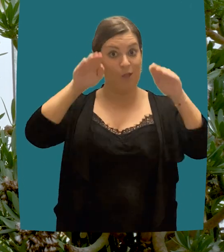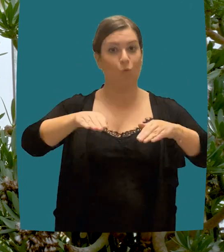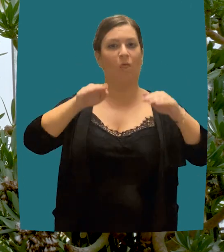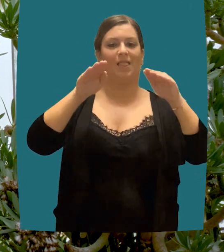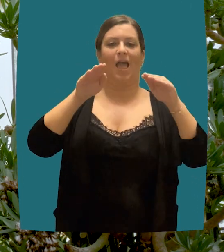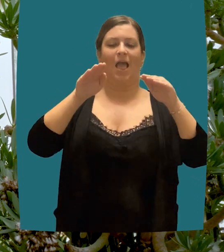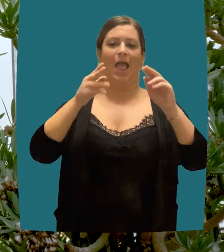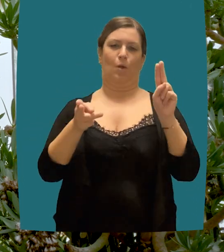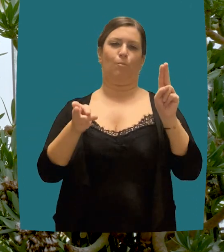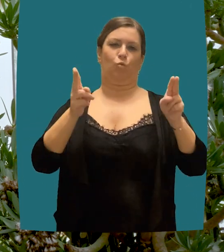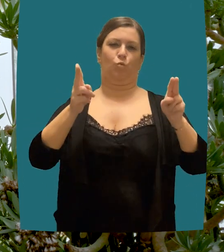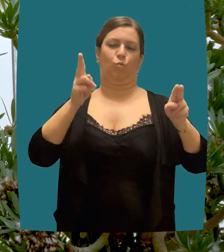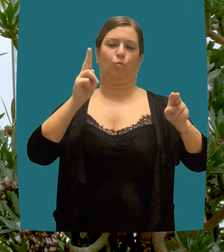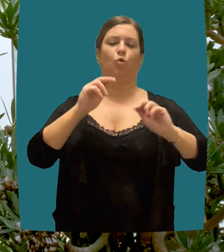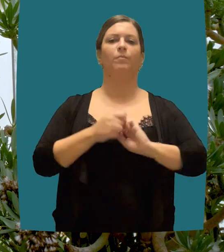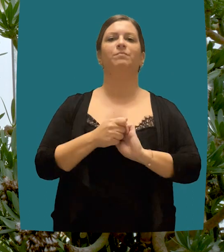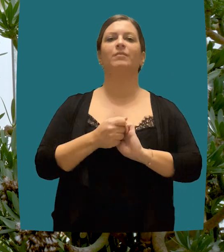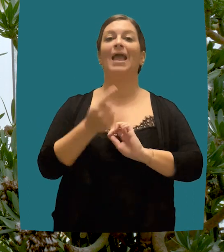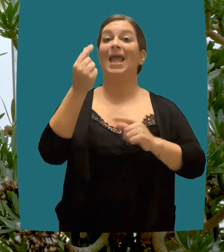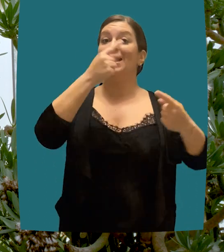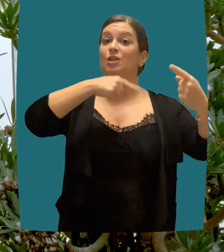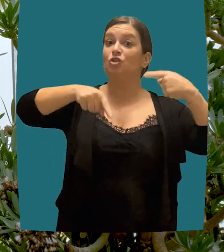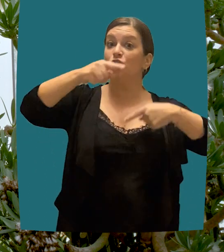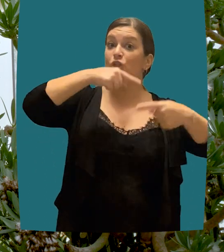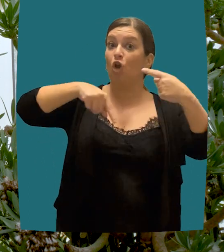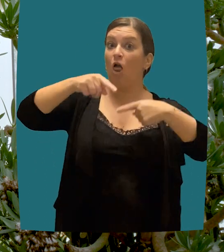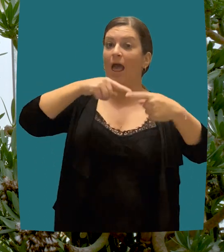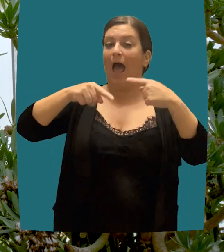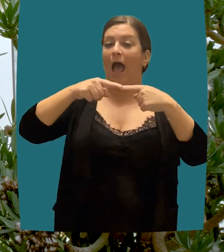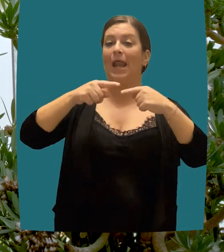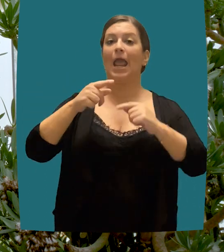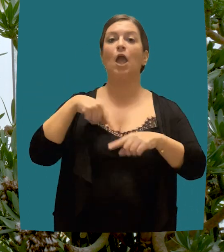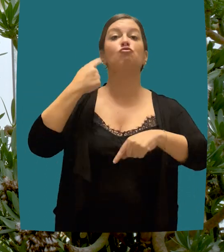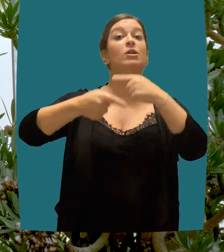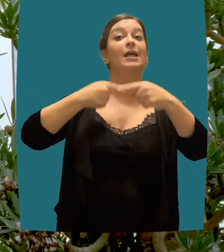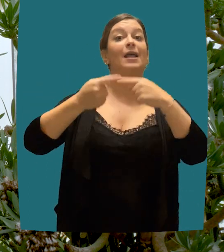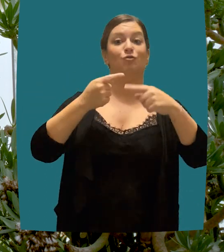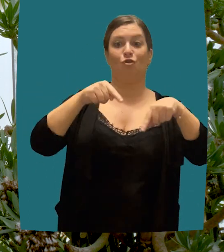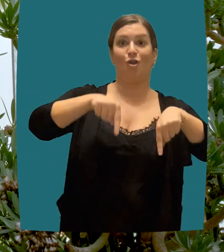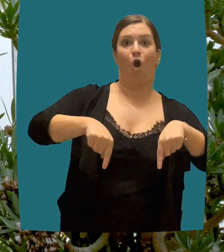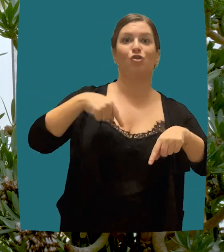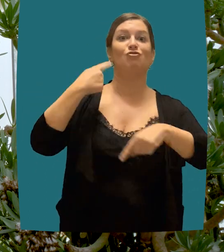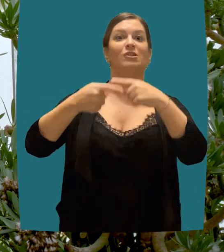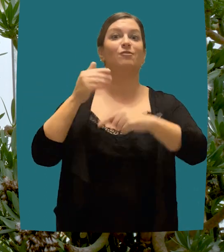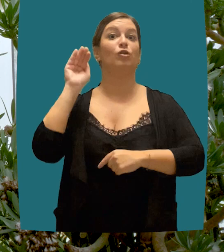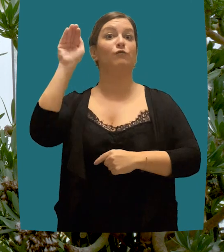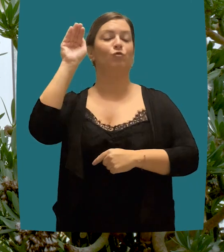that future generations enjoy the same opportunities and natural resources as the current generation,